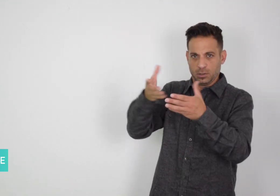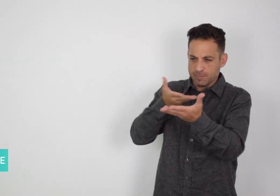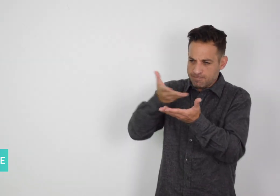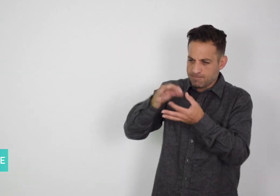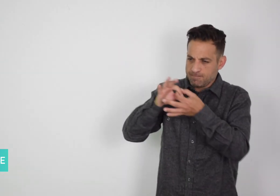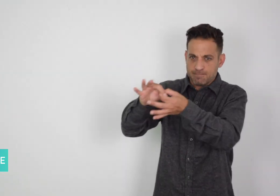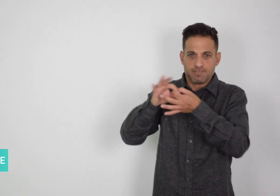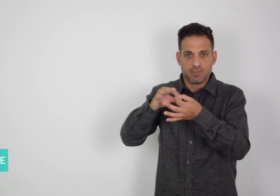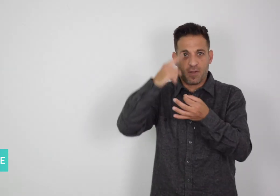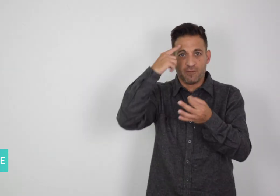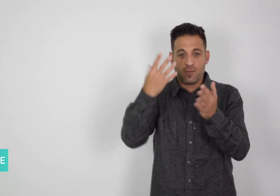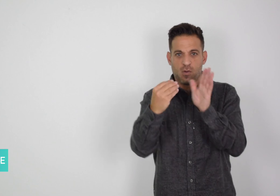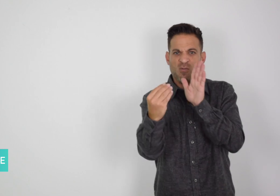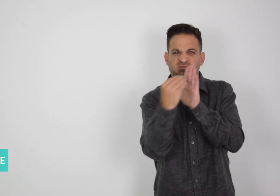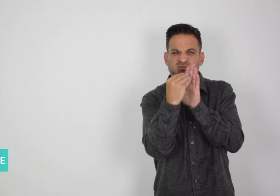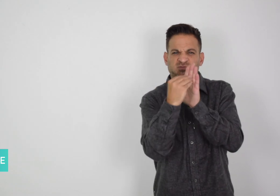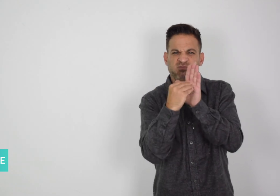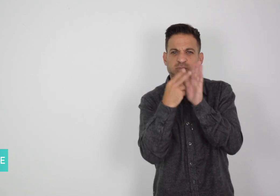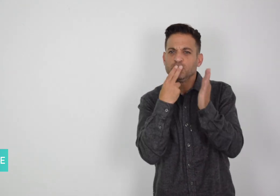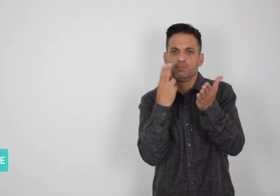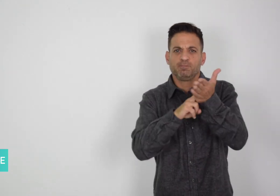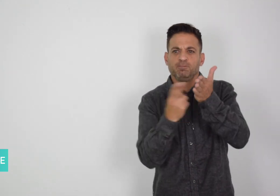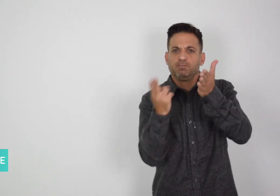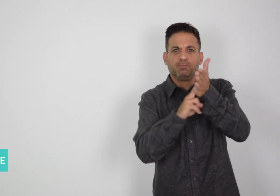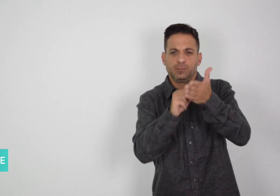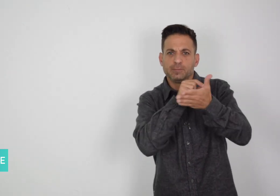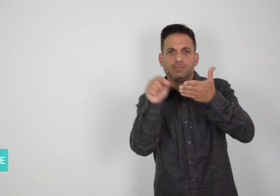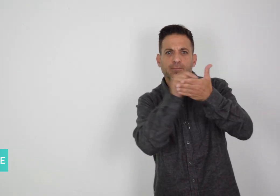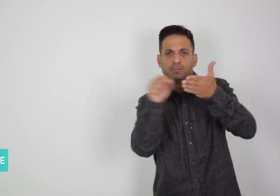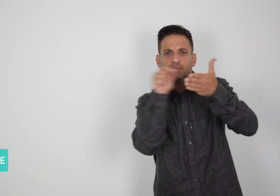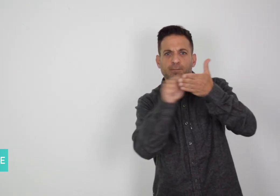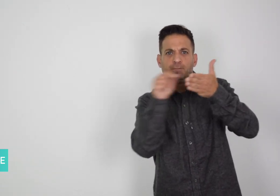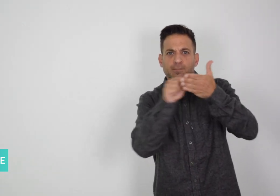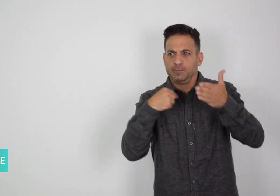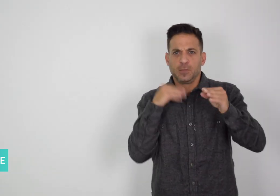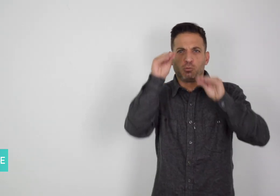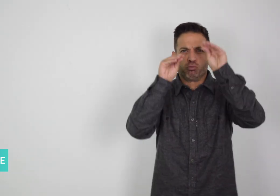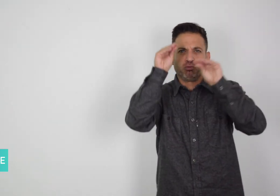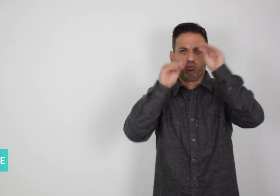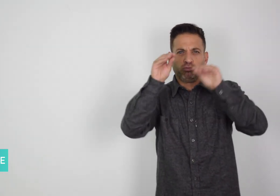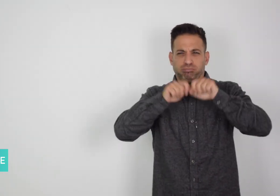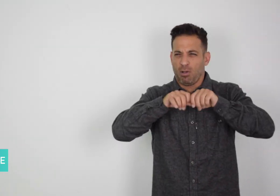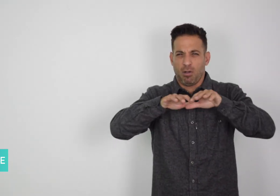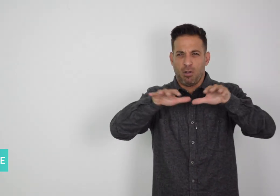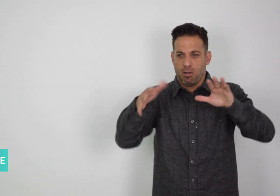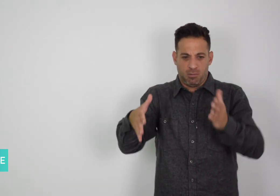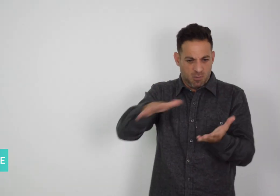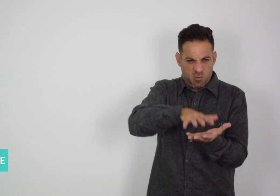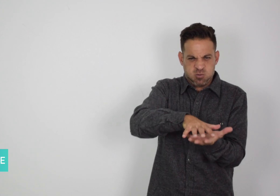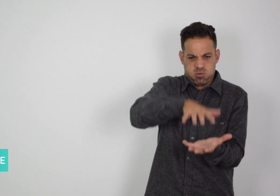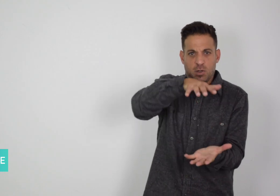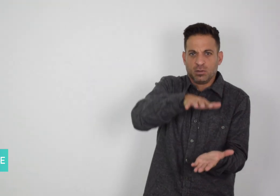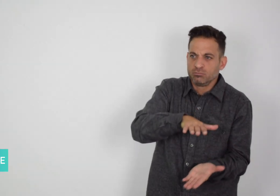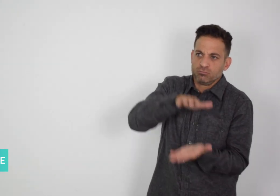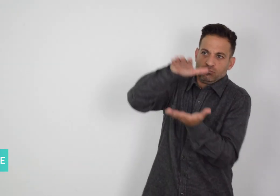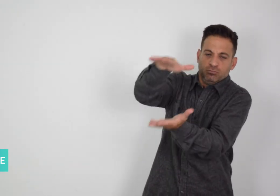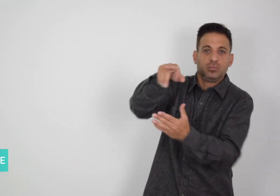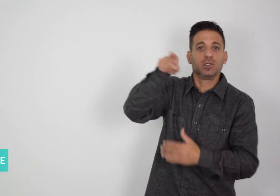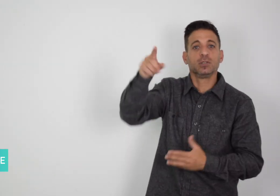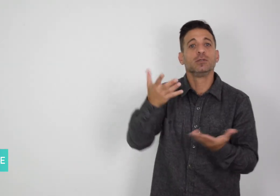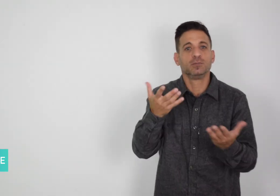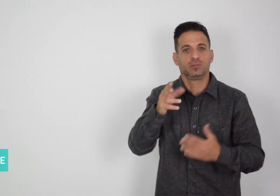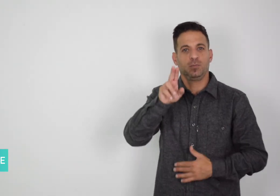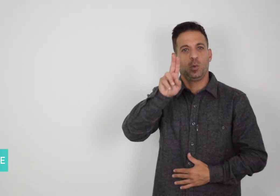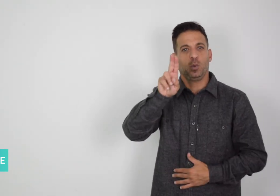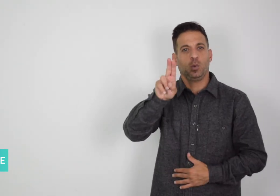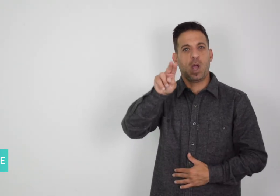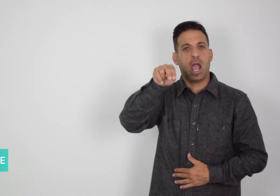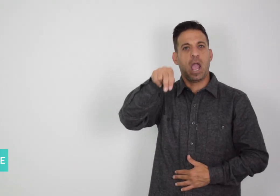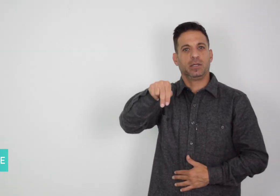on a petition that will be presented to the United Nations,